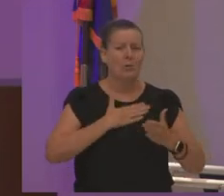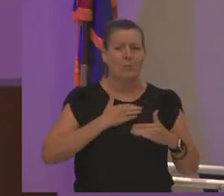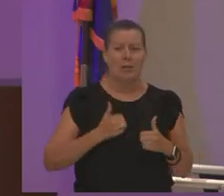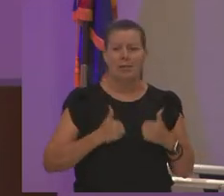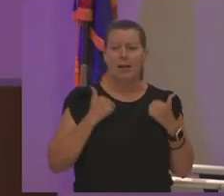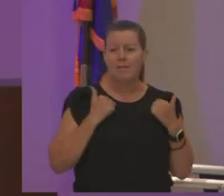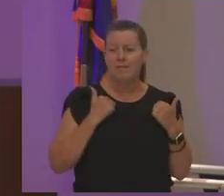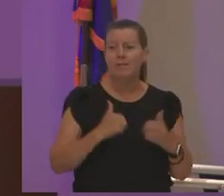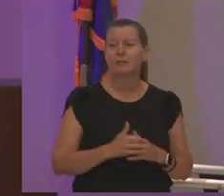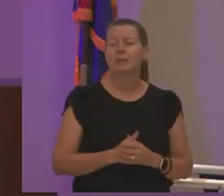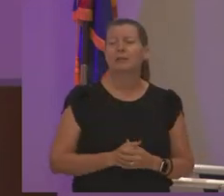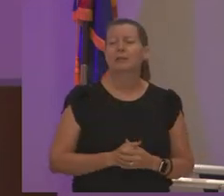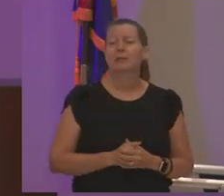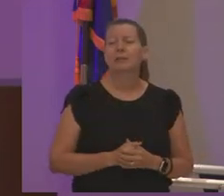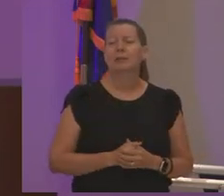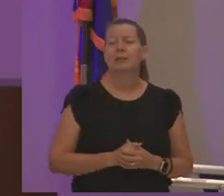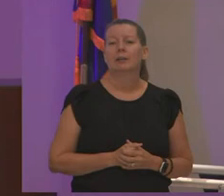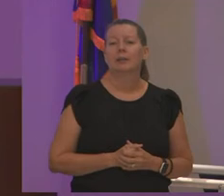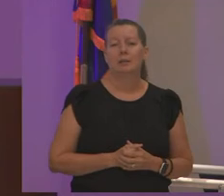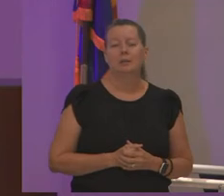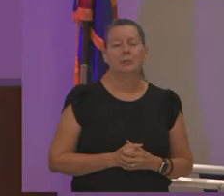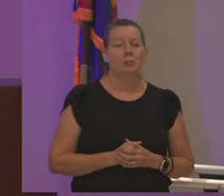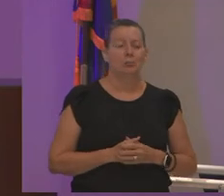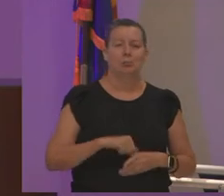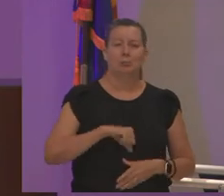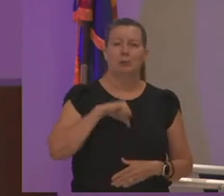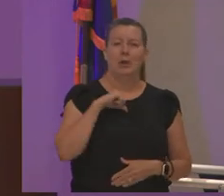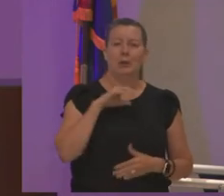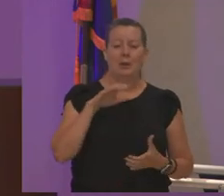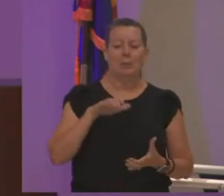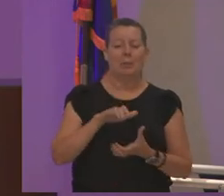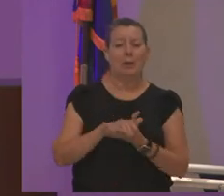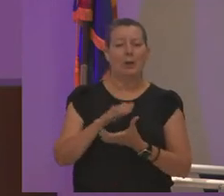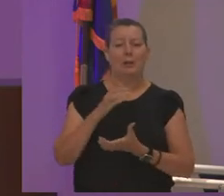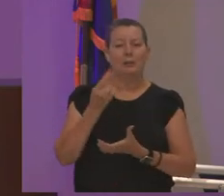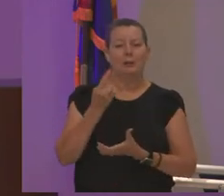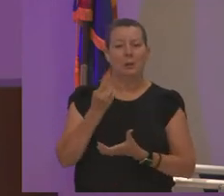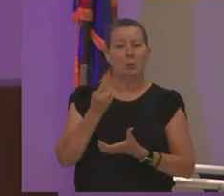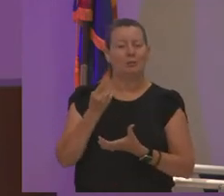and um you know and i'm very proud that he married someone so wonderful so that she can continue to